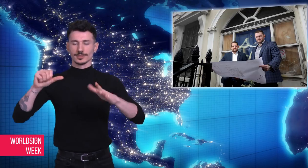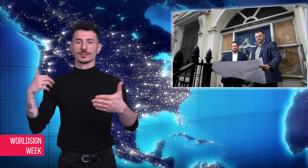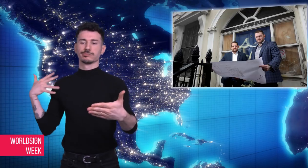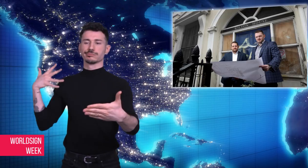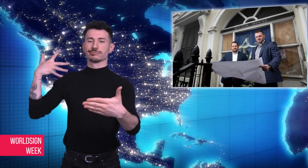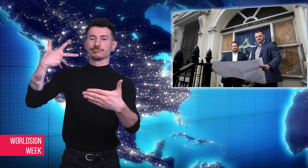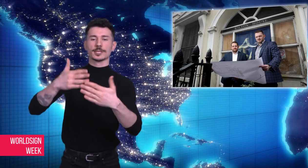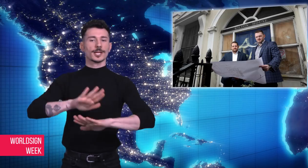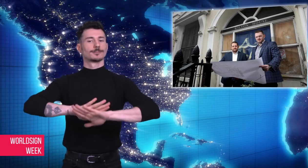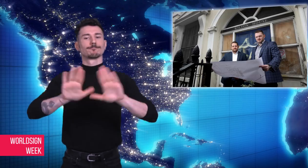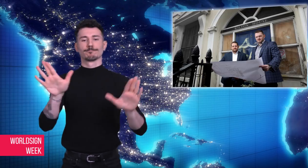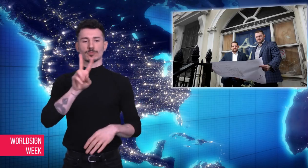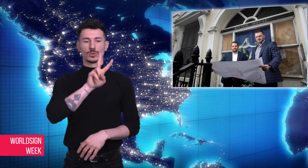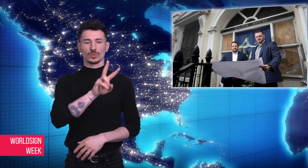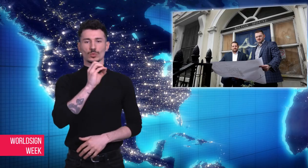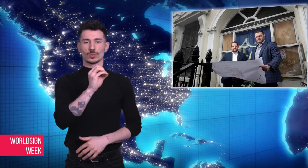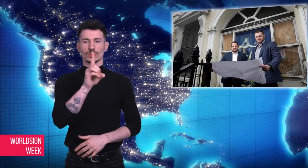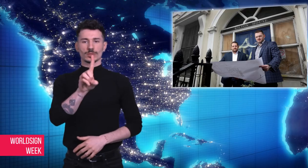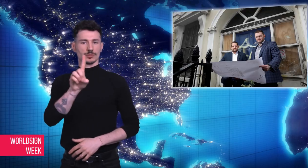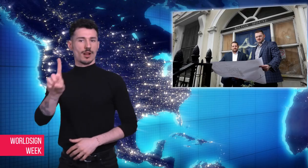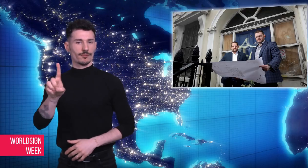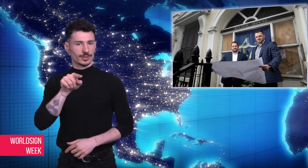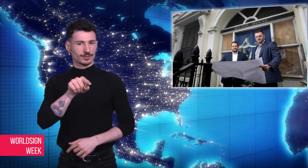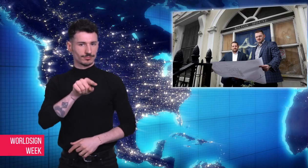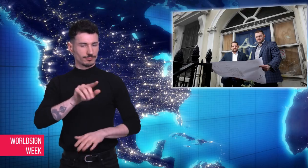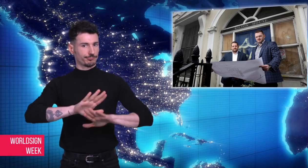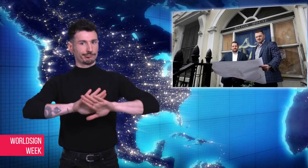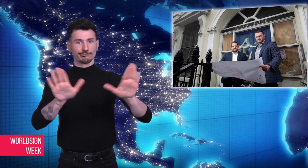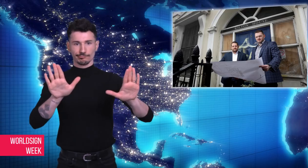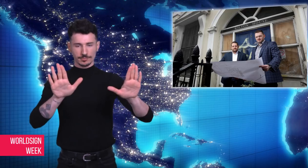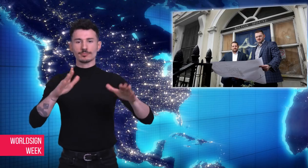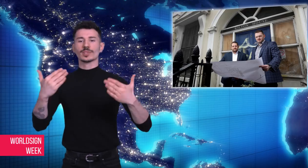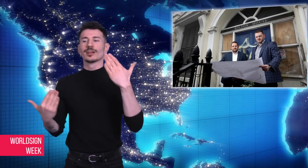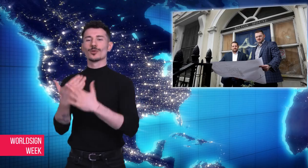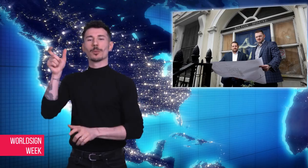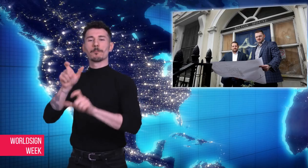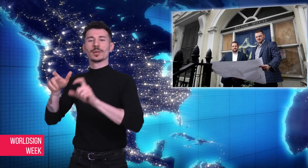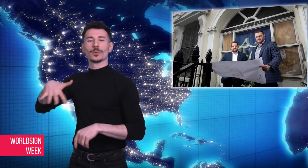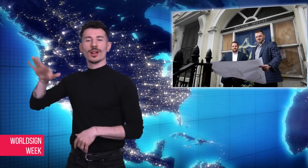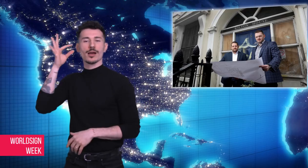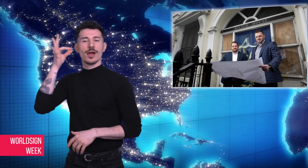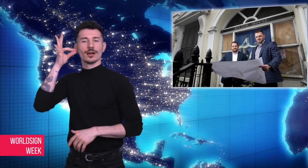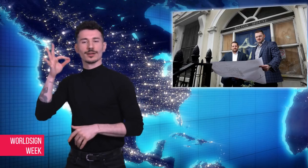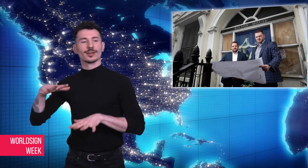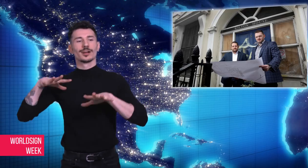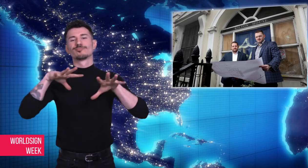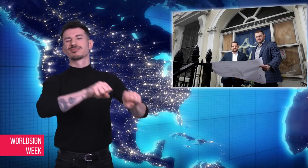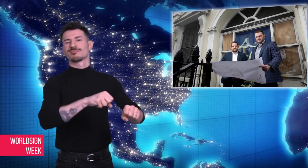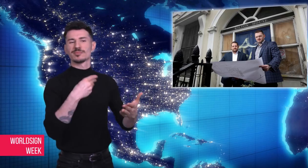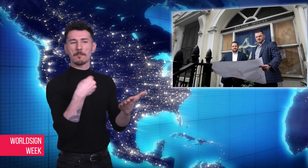It was the headquarters for the RNID from 1906 until they moved